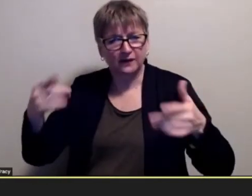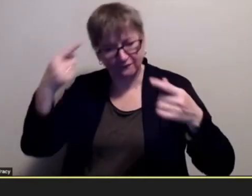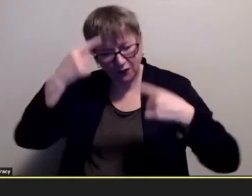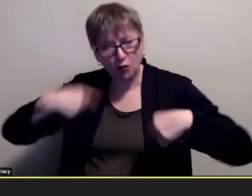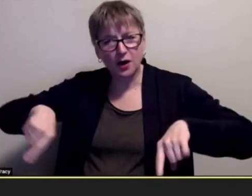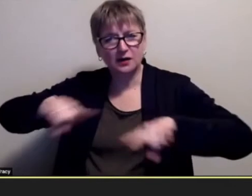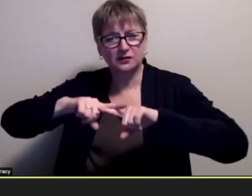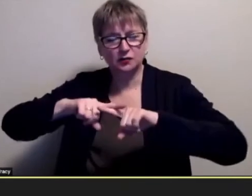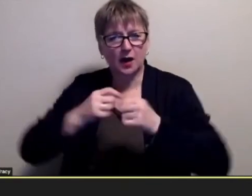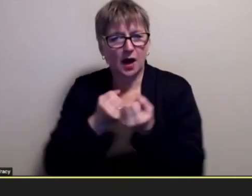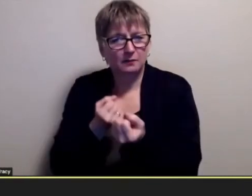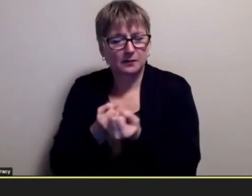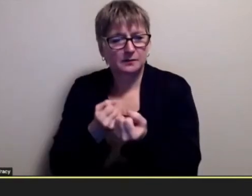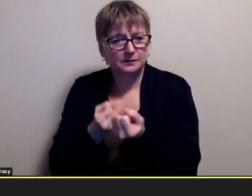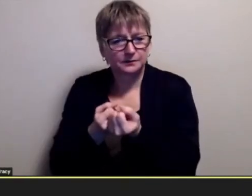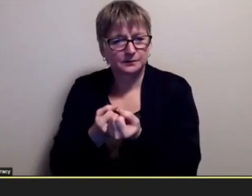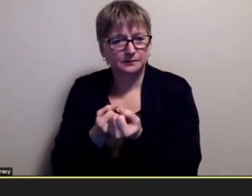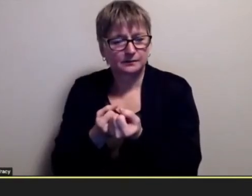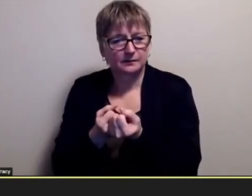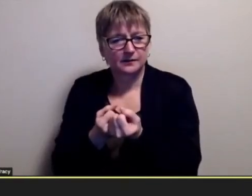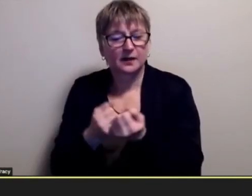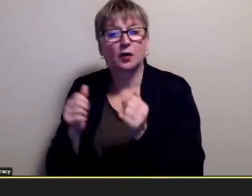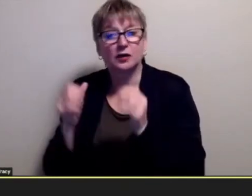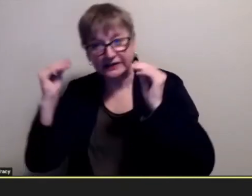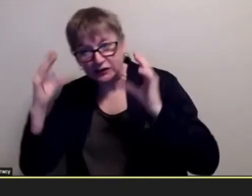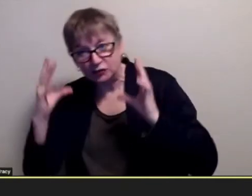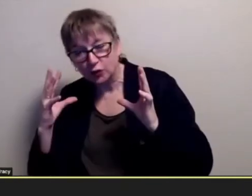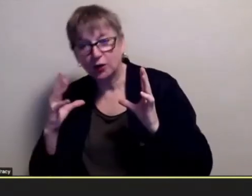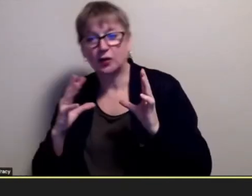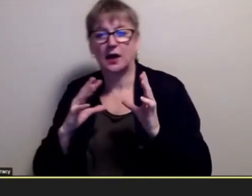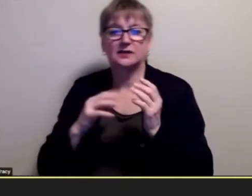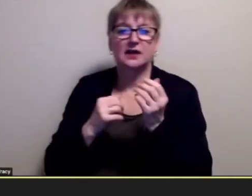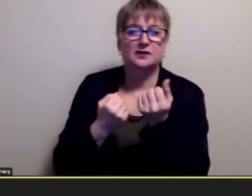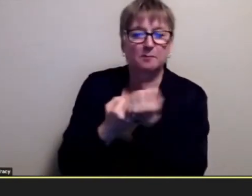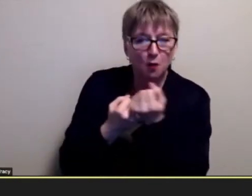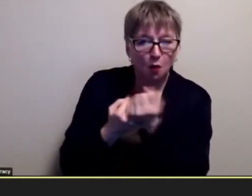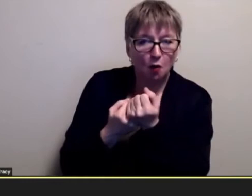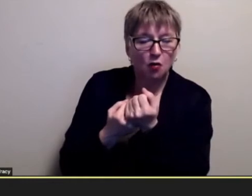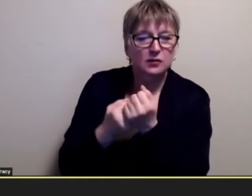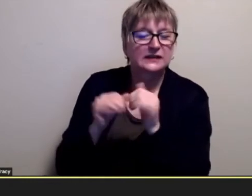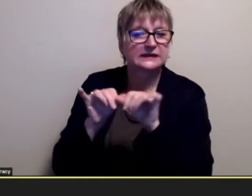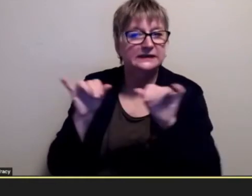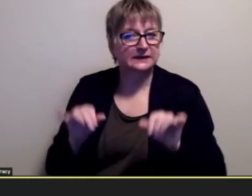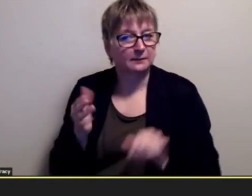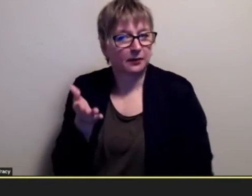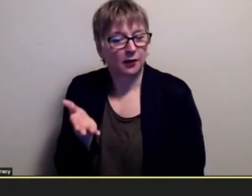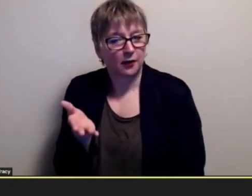to helping people like that was came through them supports you know systems in place